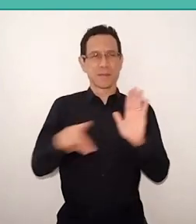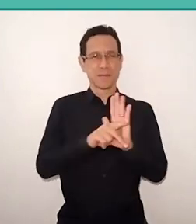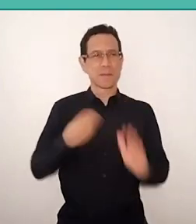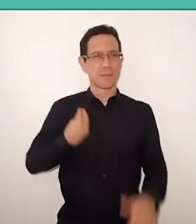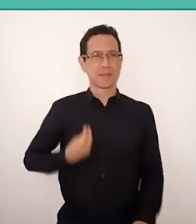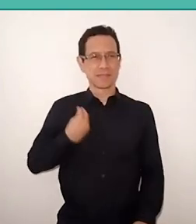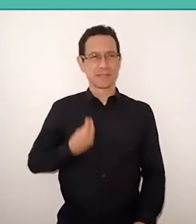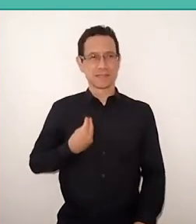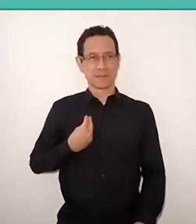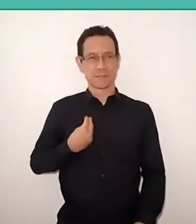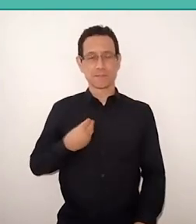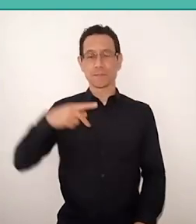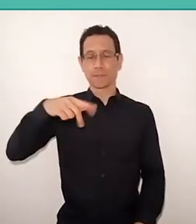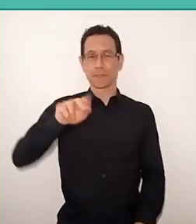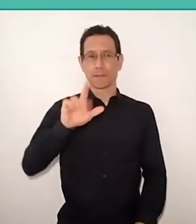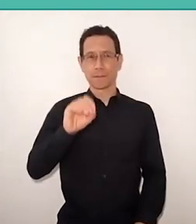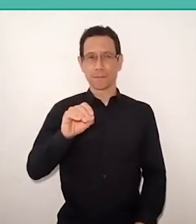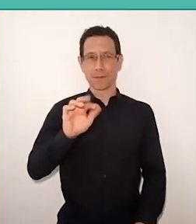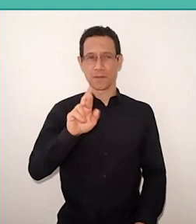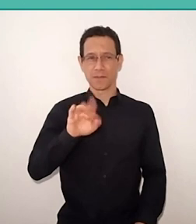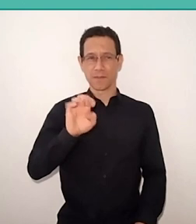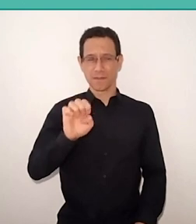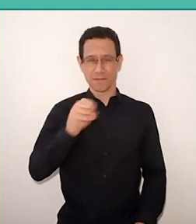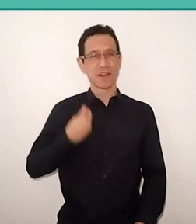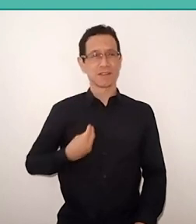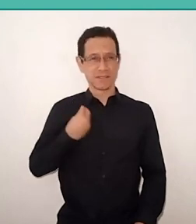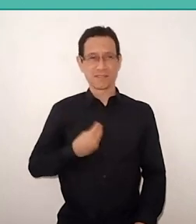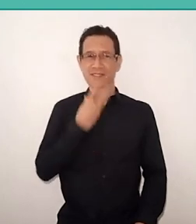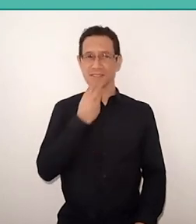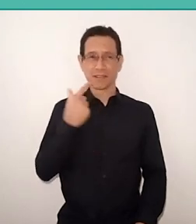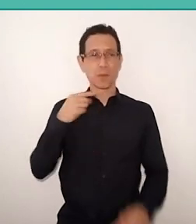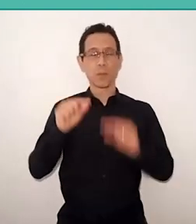Paulo Freire, Present!, this panel proposes to us